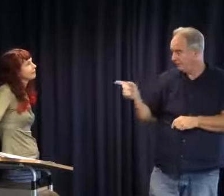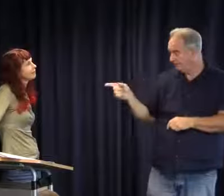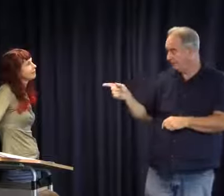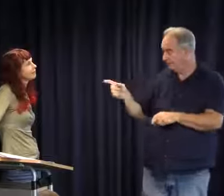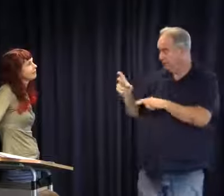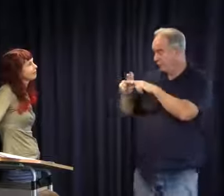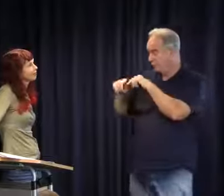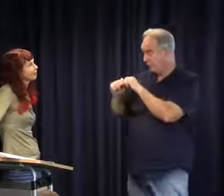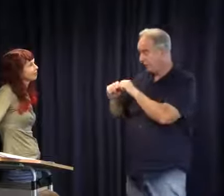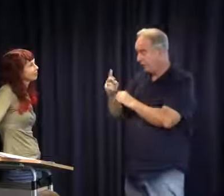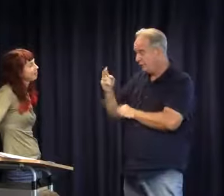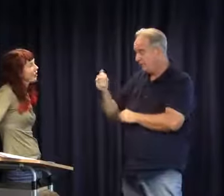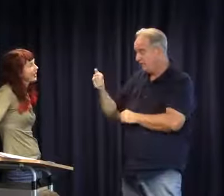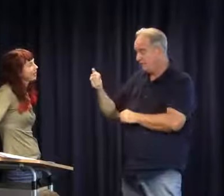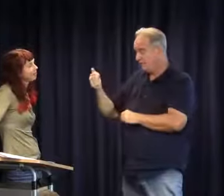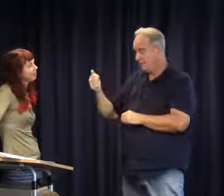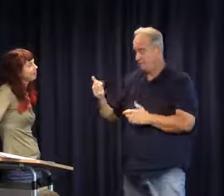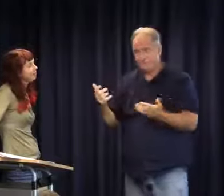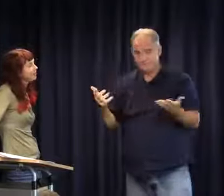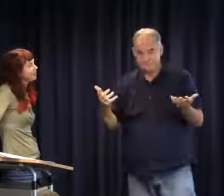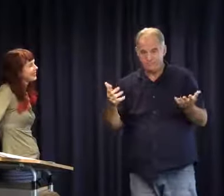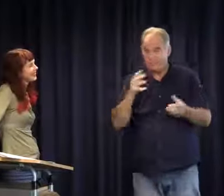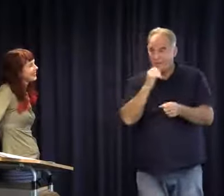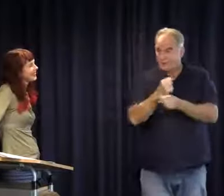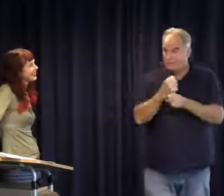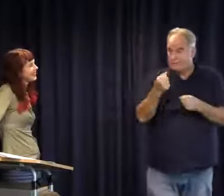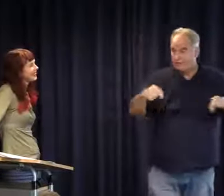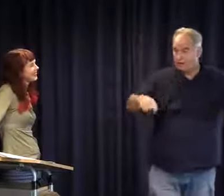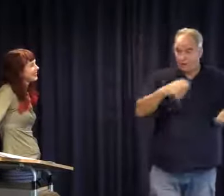successful in his case. As you would recall, that was February 2006, the case that you